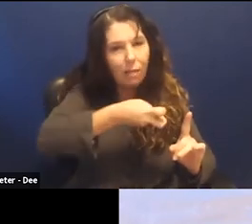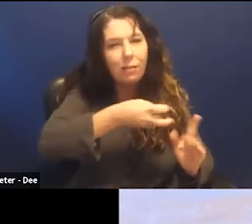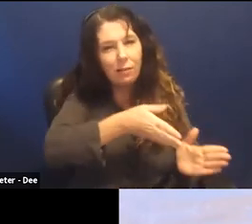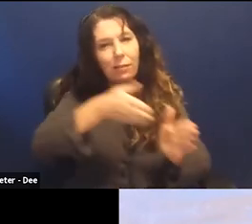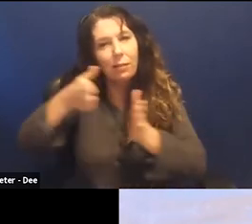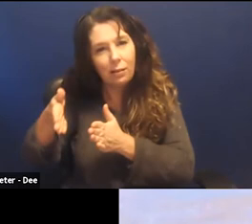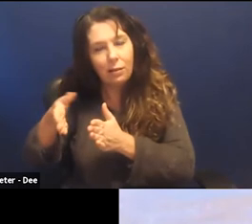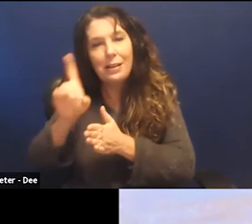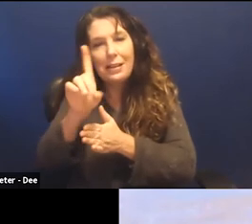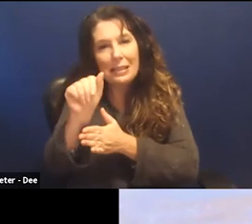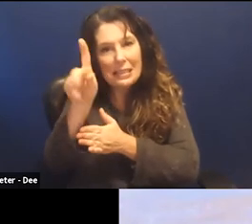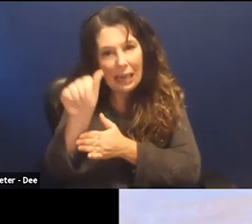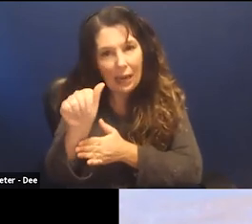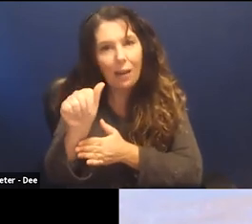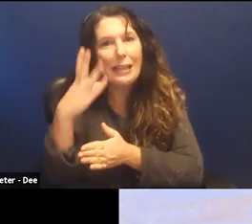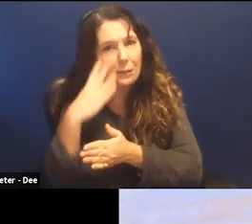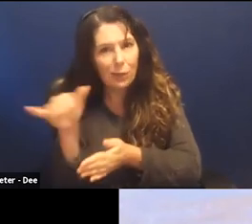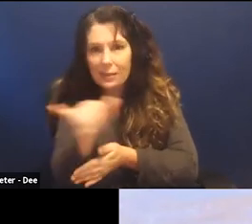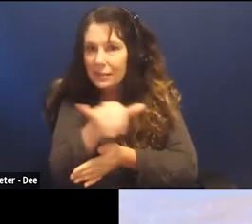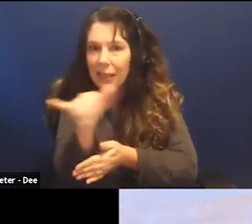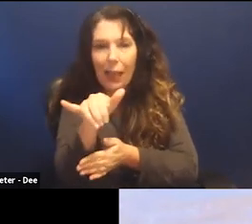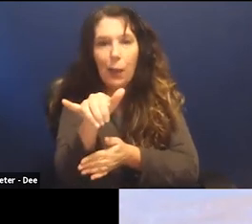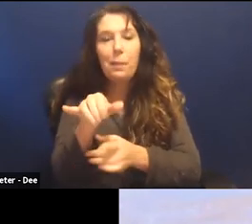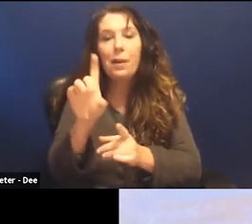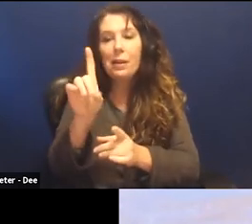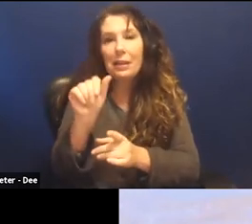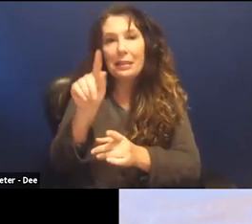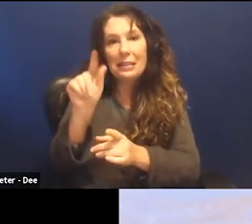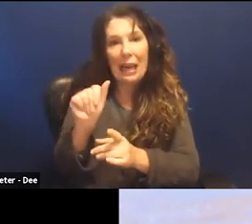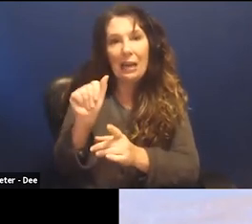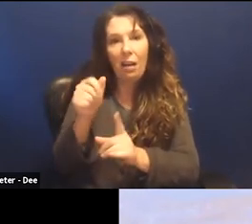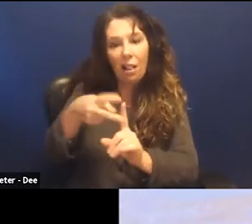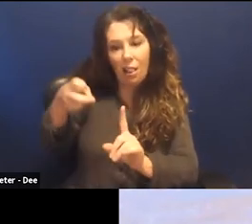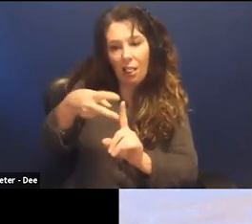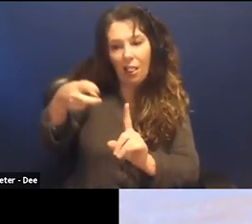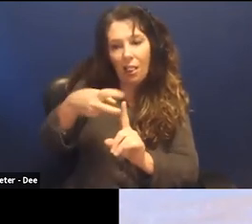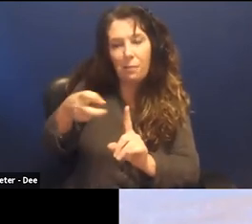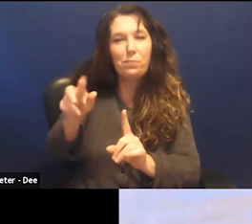They experienced the same process of data extraction as just the same old depression.